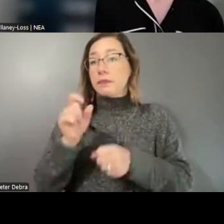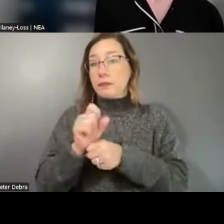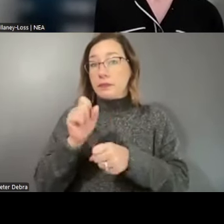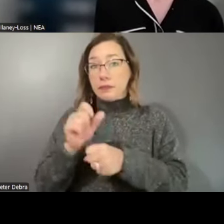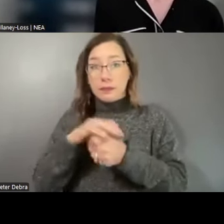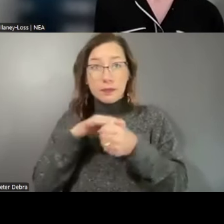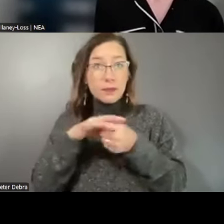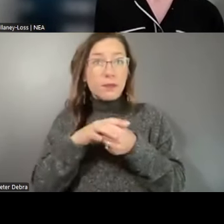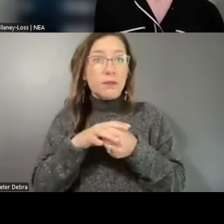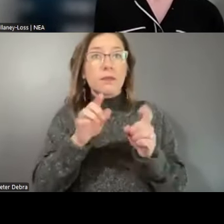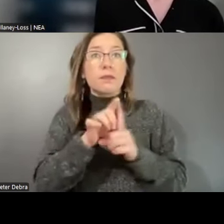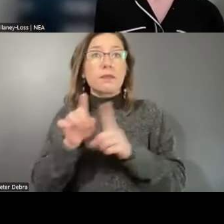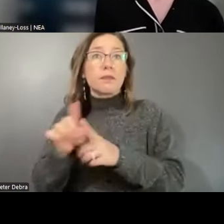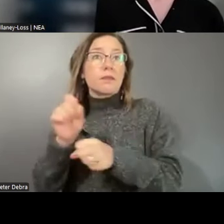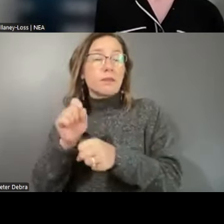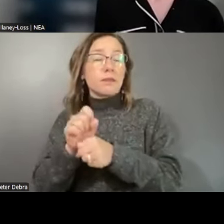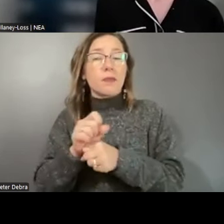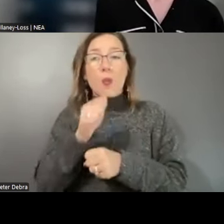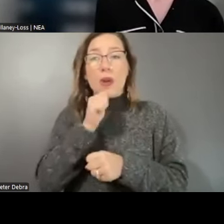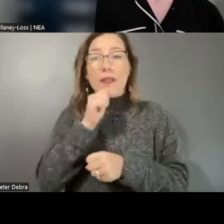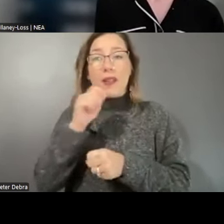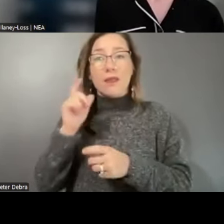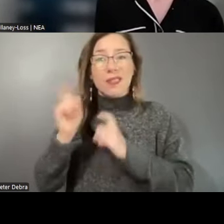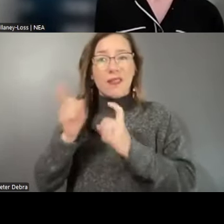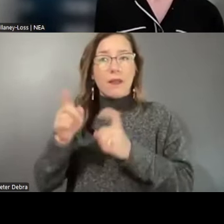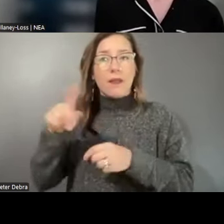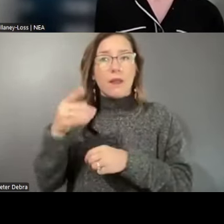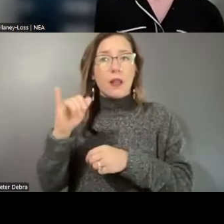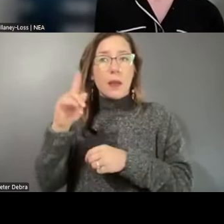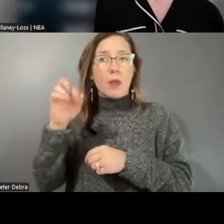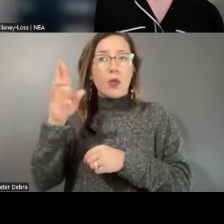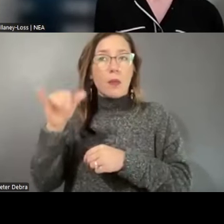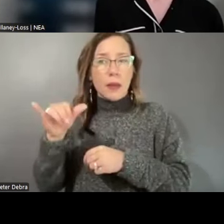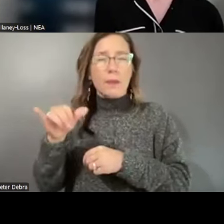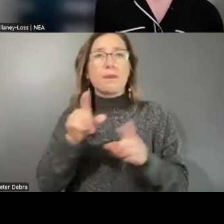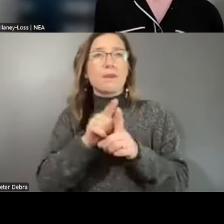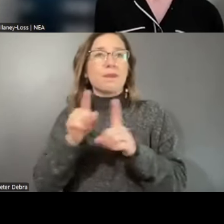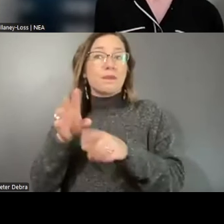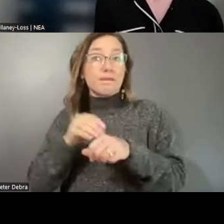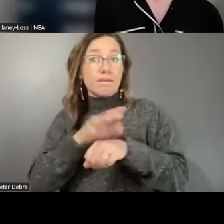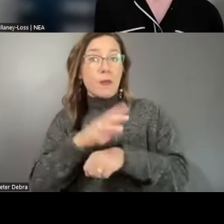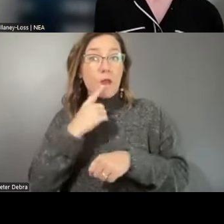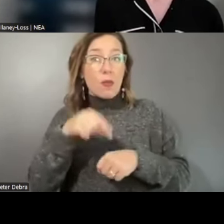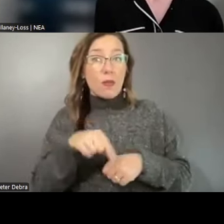you also work in private philanthropy, and you were an advisor to this project. What can you